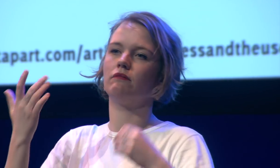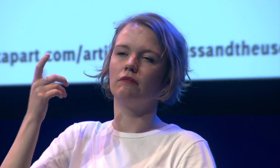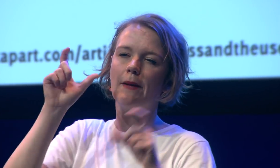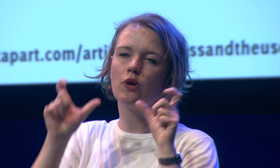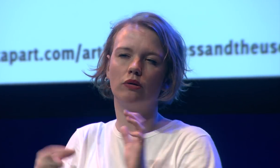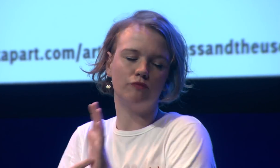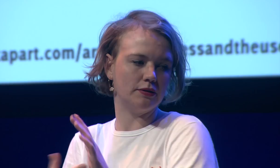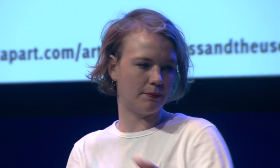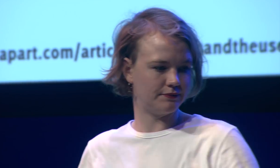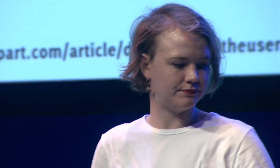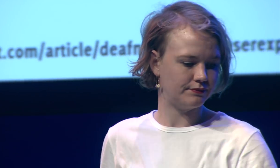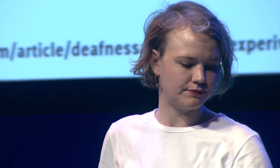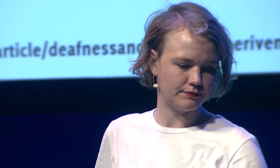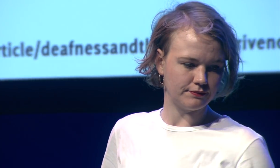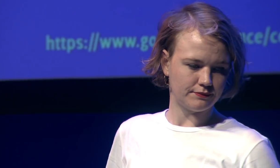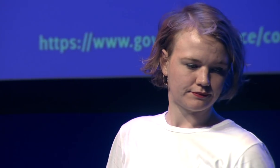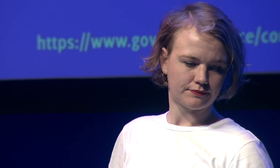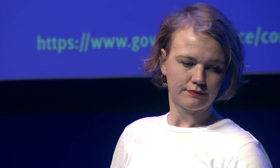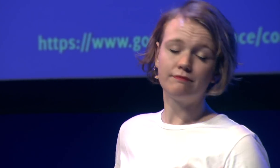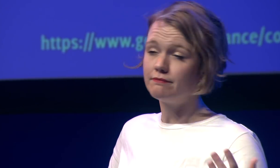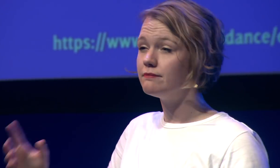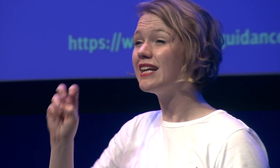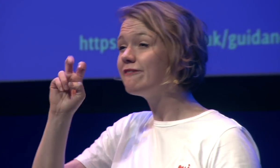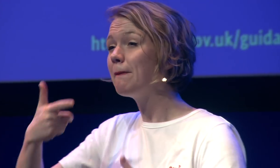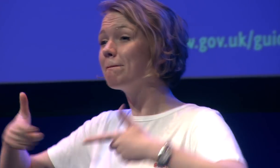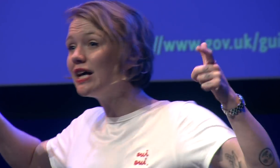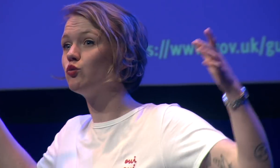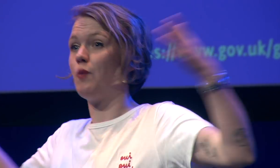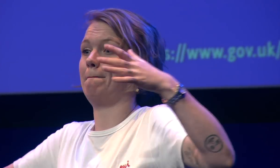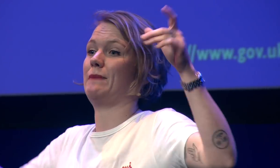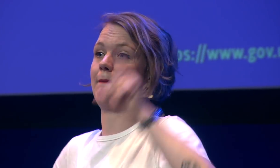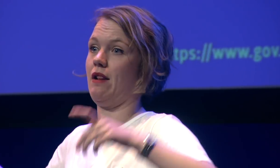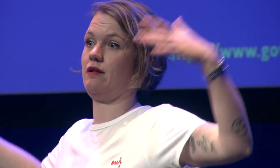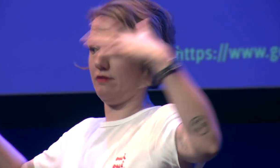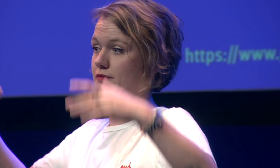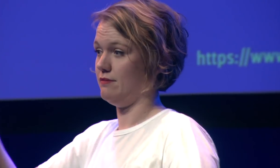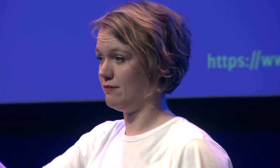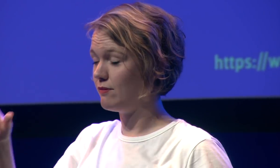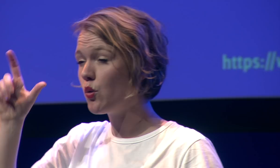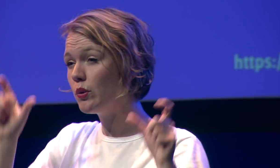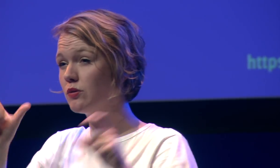would be good for medical terms for instance there is a very large group of